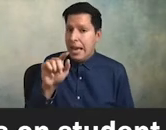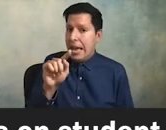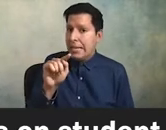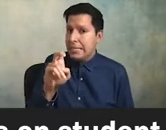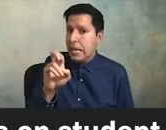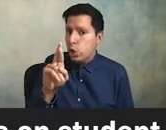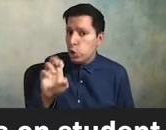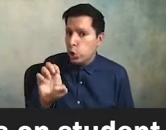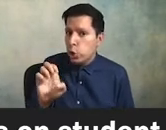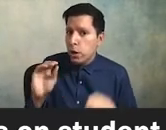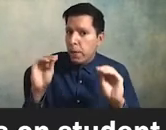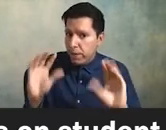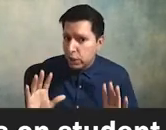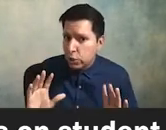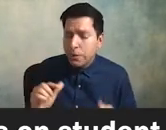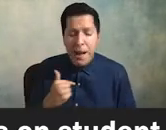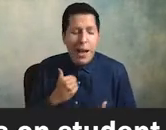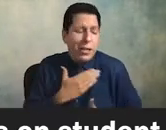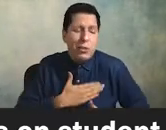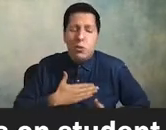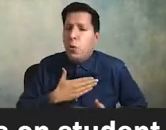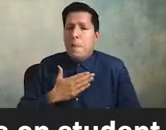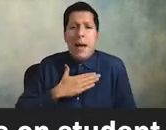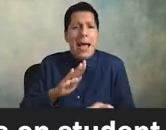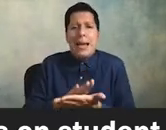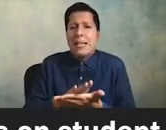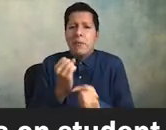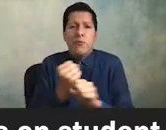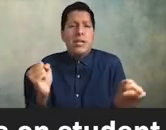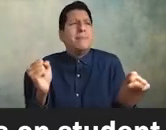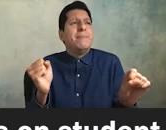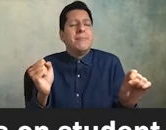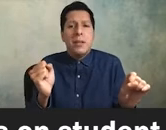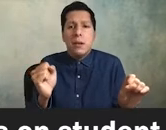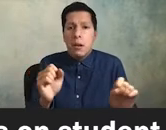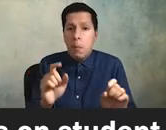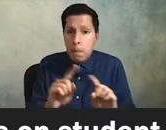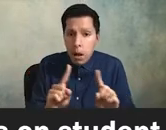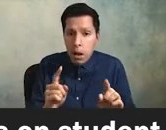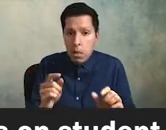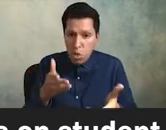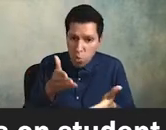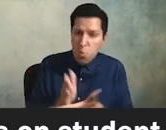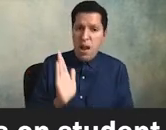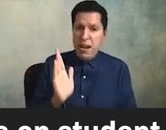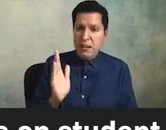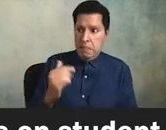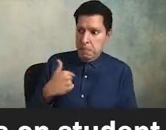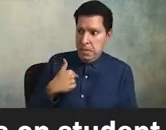enjoy my academic freedom but that doesn't give me the freedom or the license to be racist and do